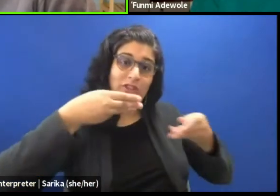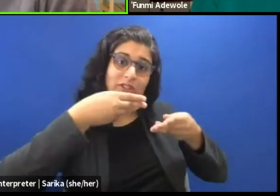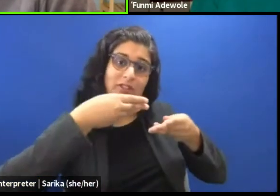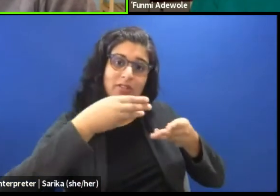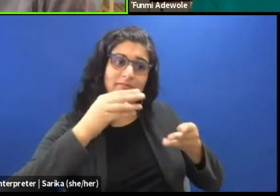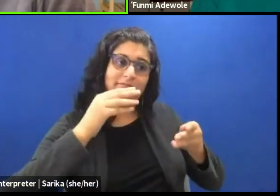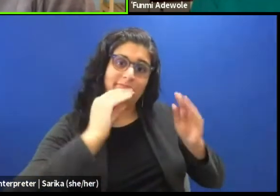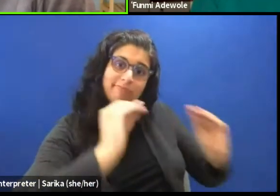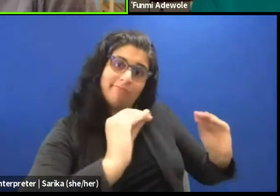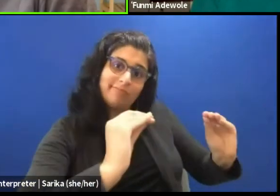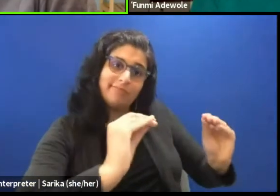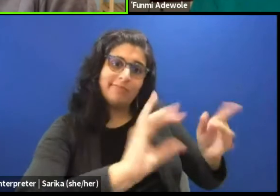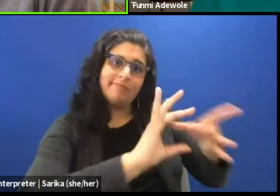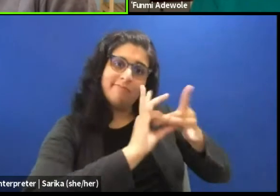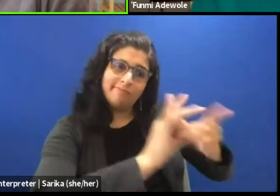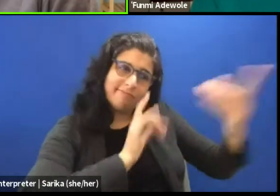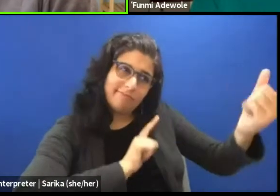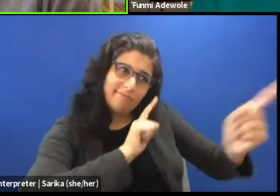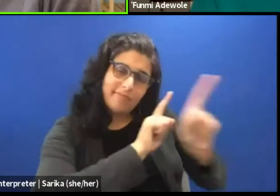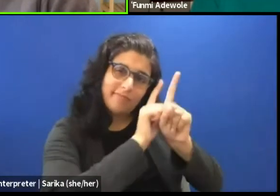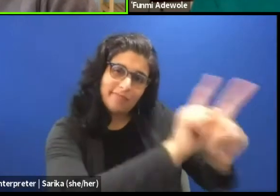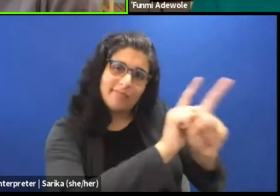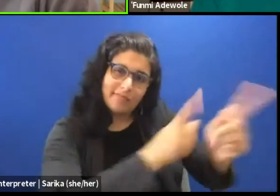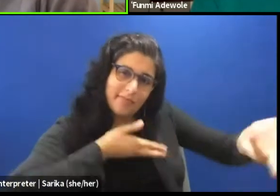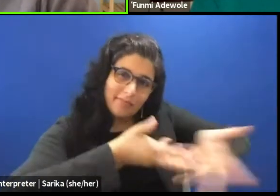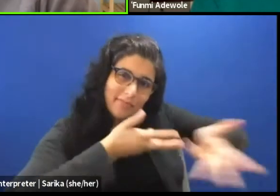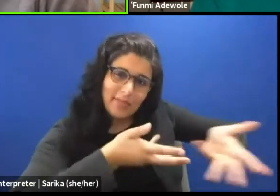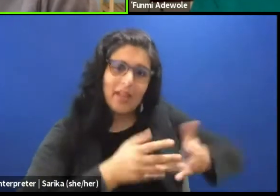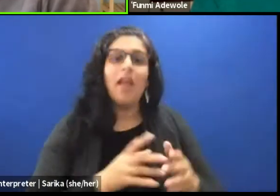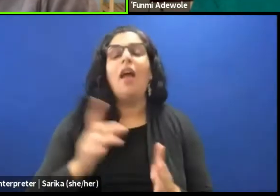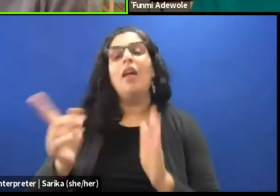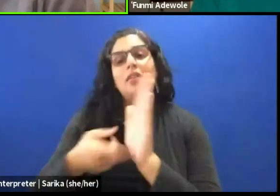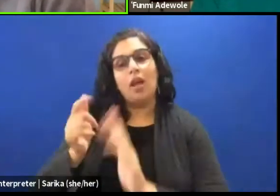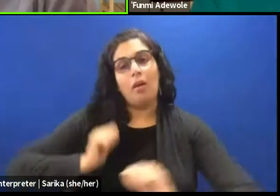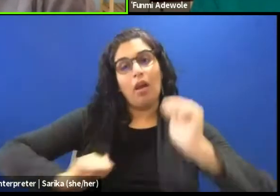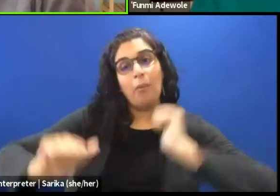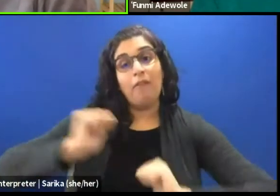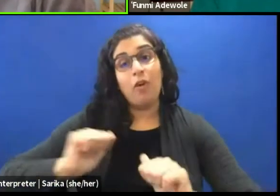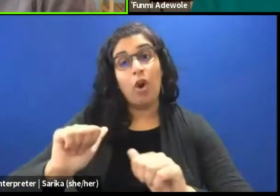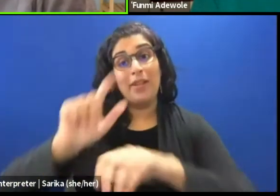and the performance tradition also defines how we define it.